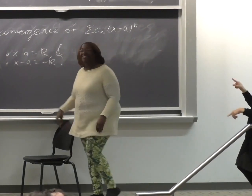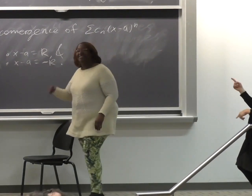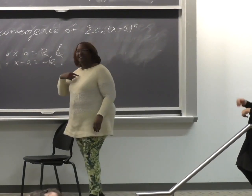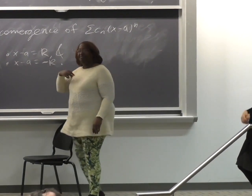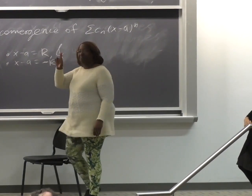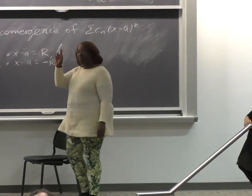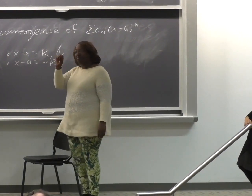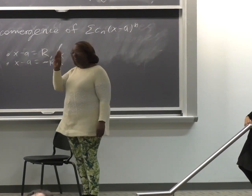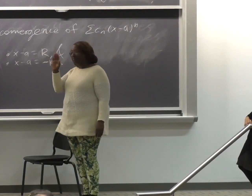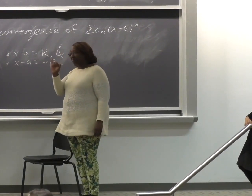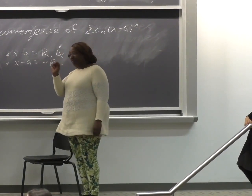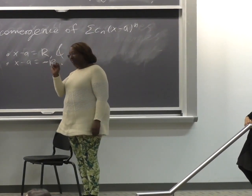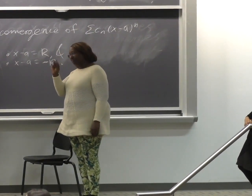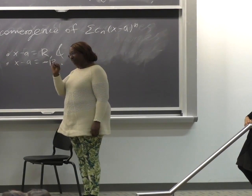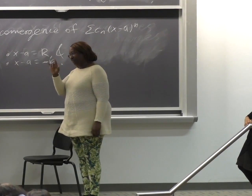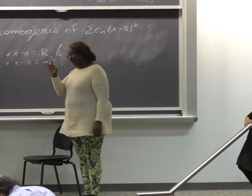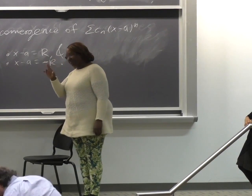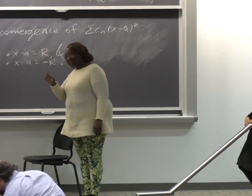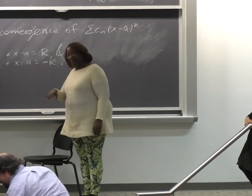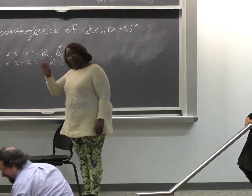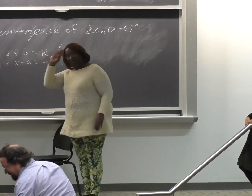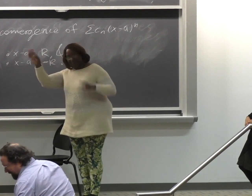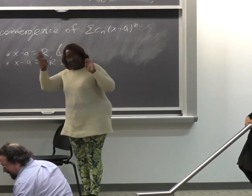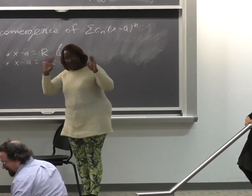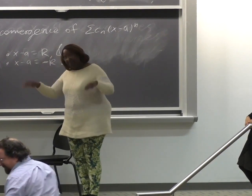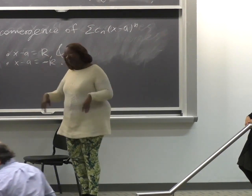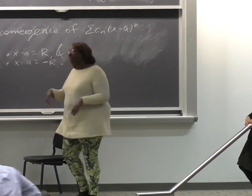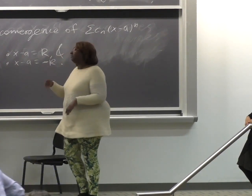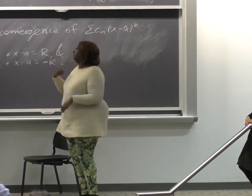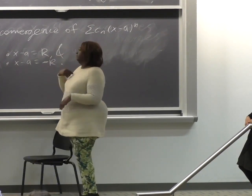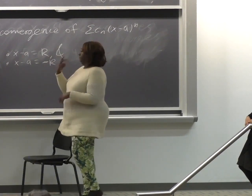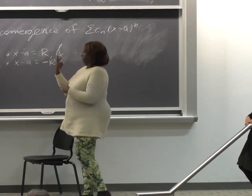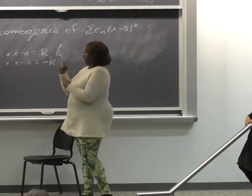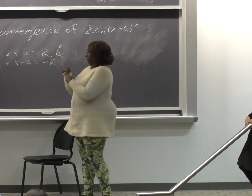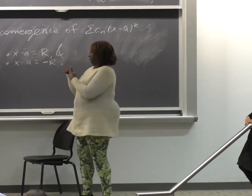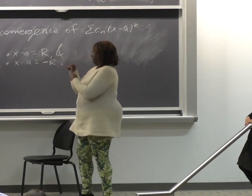Hi, everyone. My name is Robin Miller.